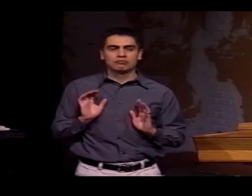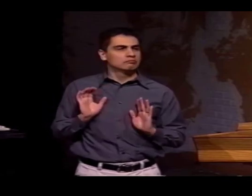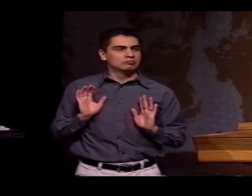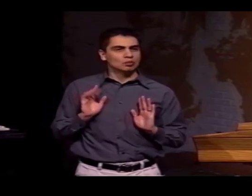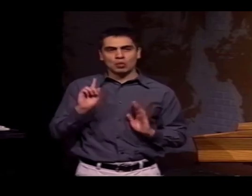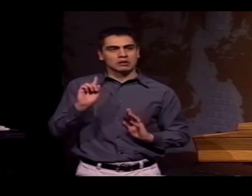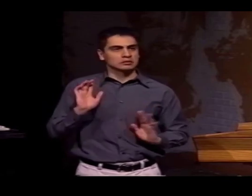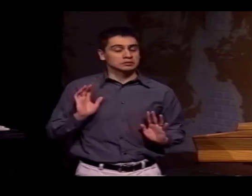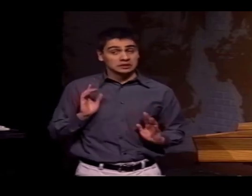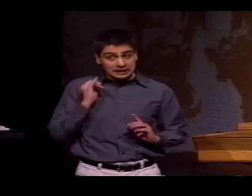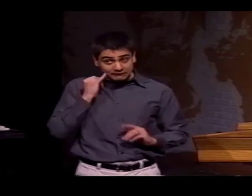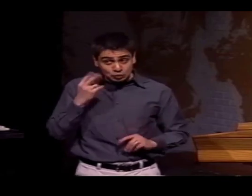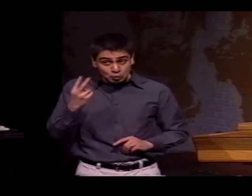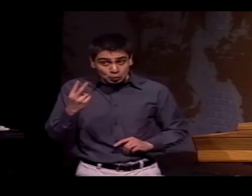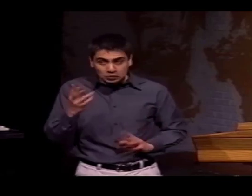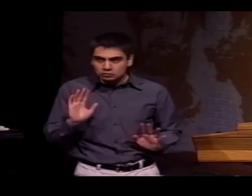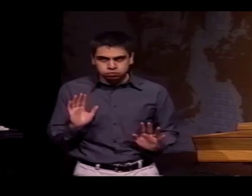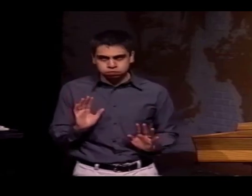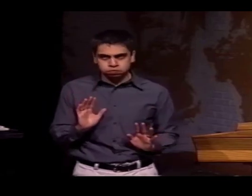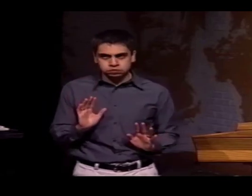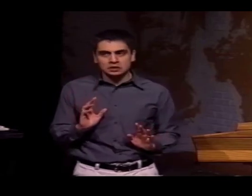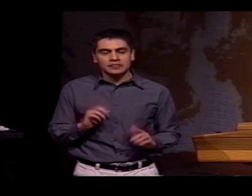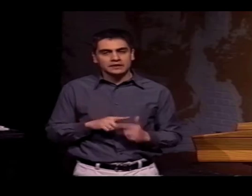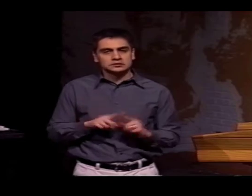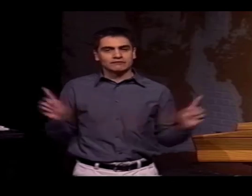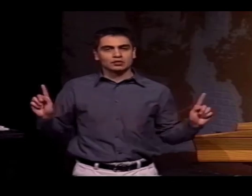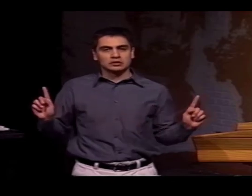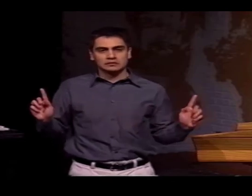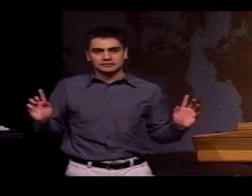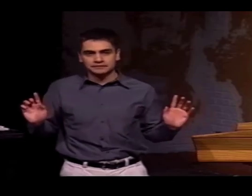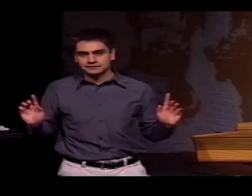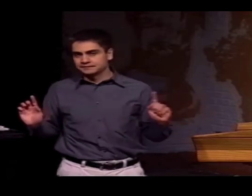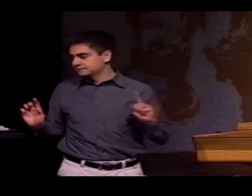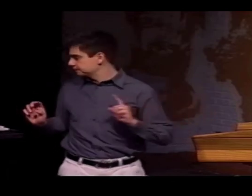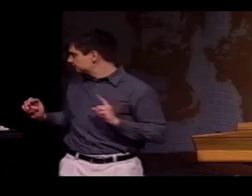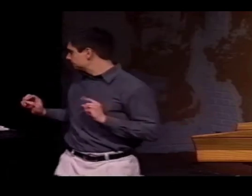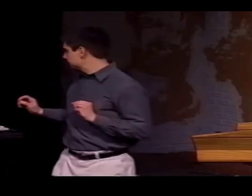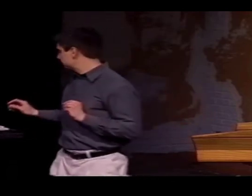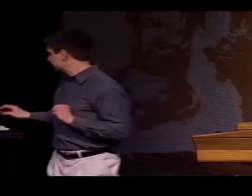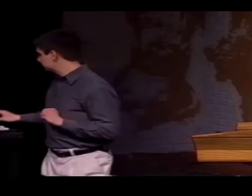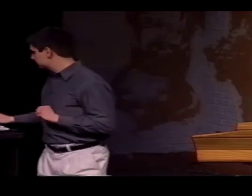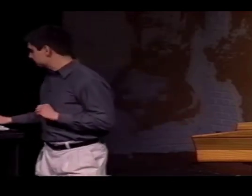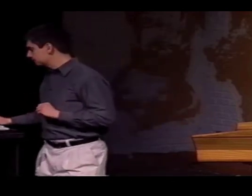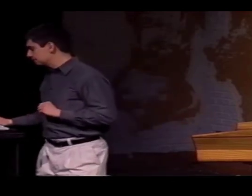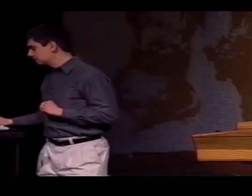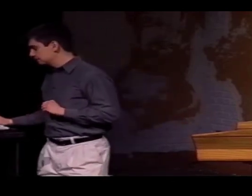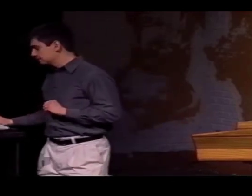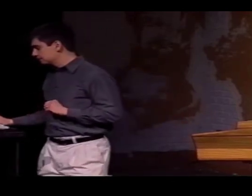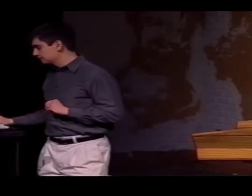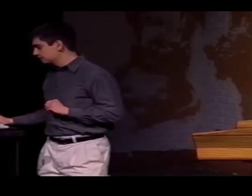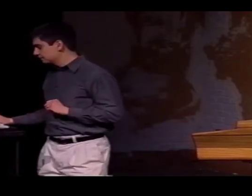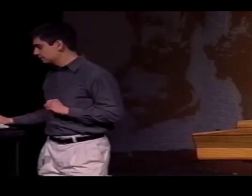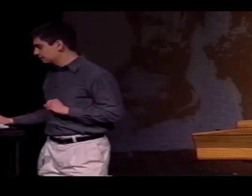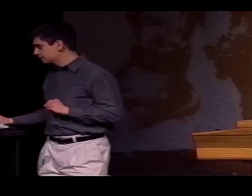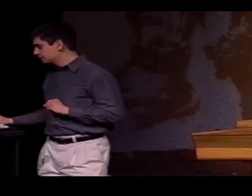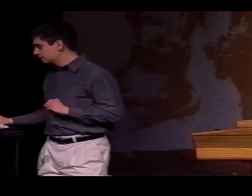AND THE ONLY DIFFERENCE WAS ONE PHONOLOGICAL PARAMETER. IF THERE WERE TWO PHONOLOGICAL PARAMETERS DIFFERENT,